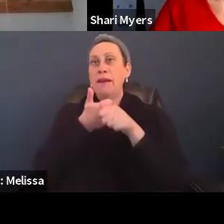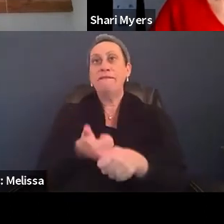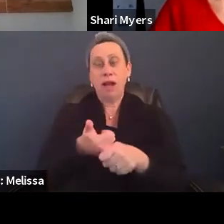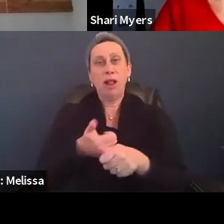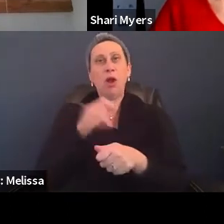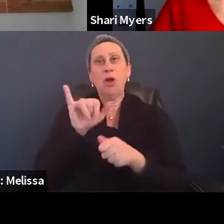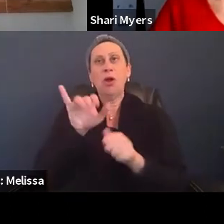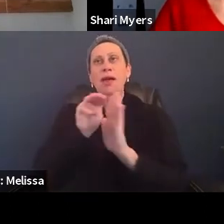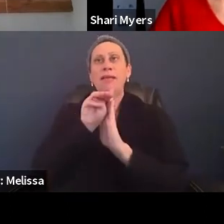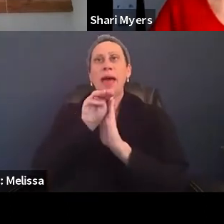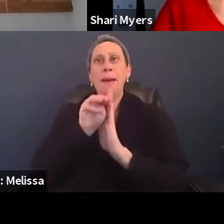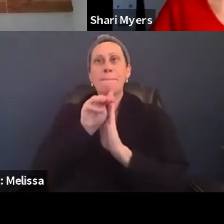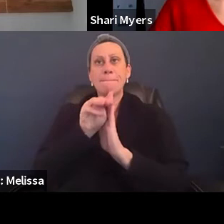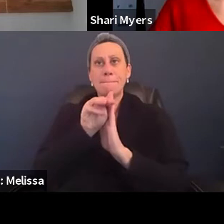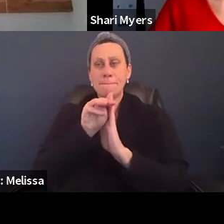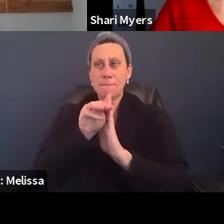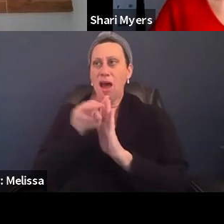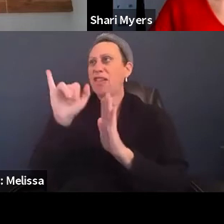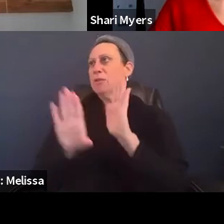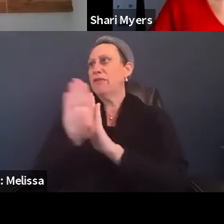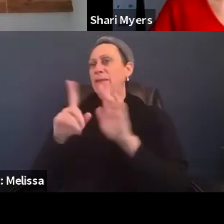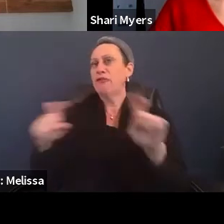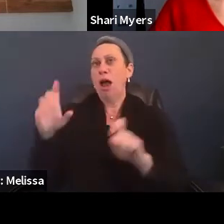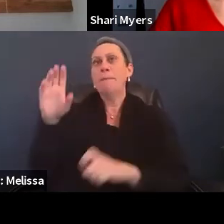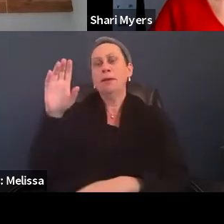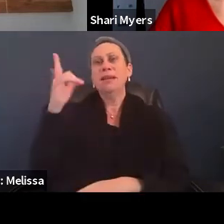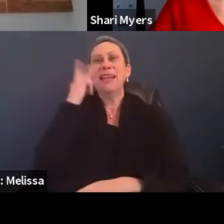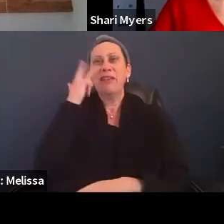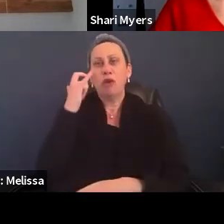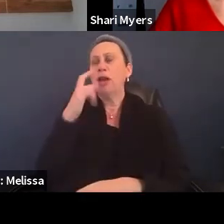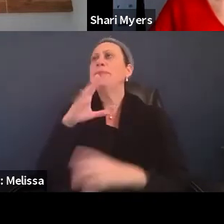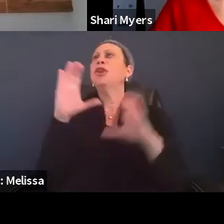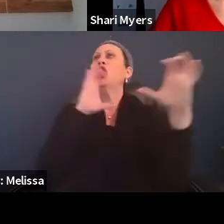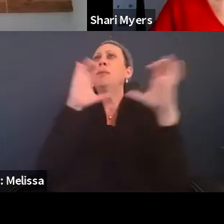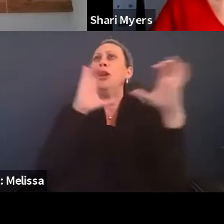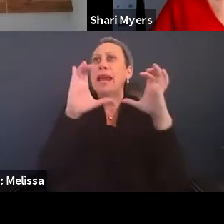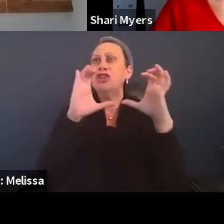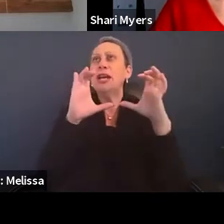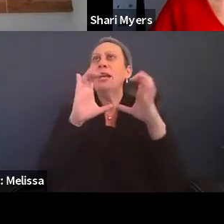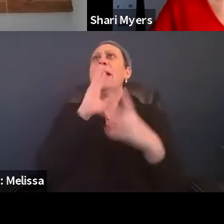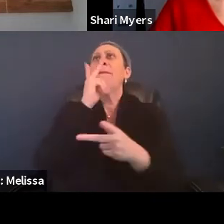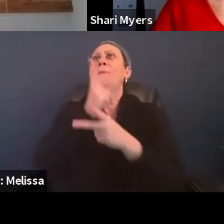by June Kailes out of California, it's communication maintaining health,